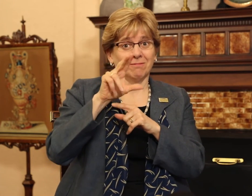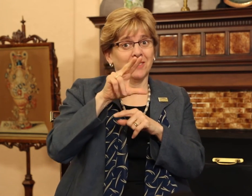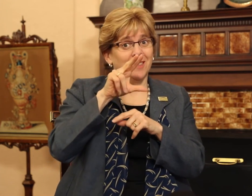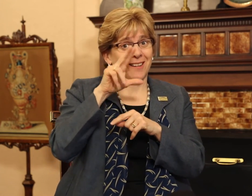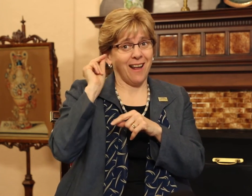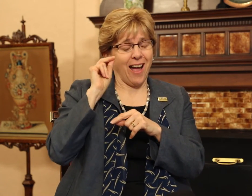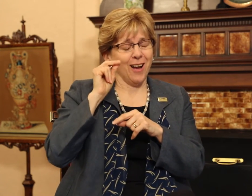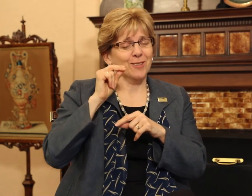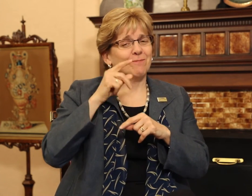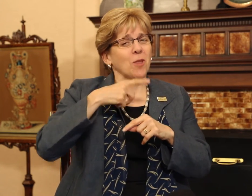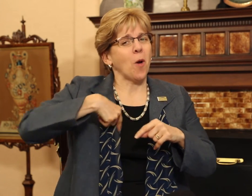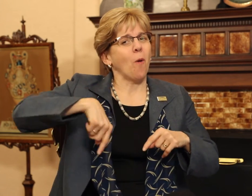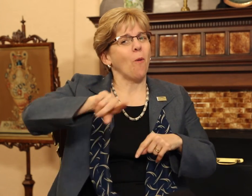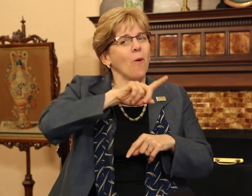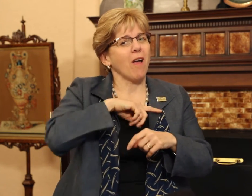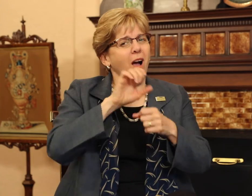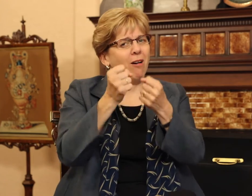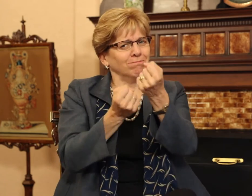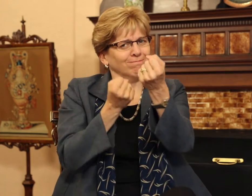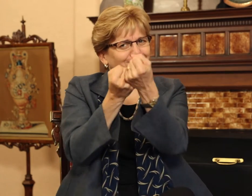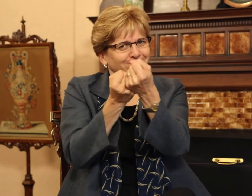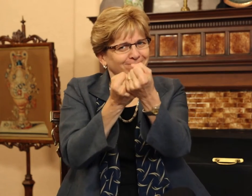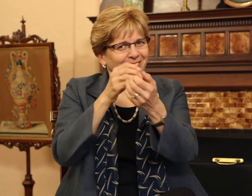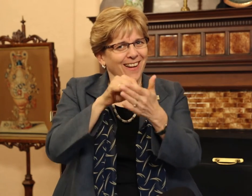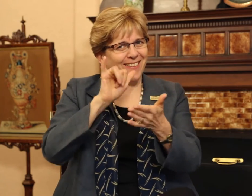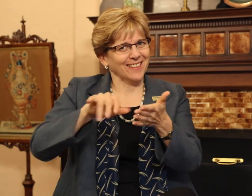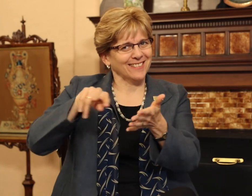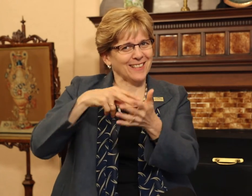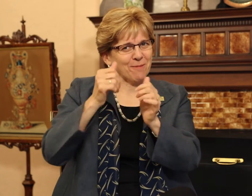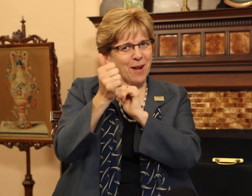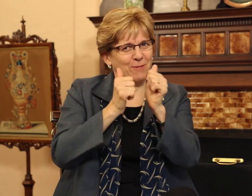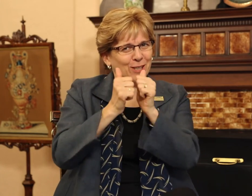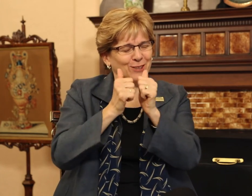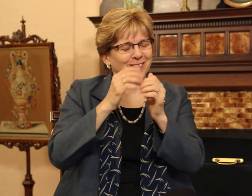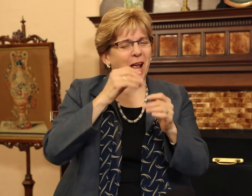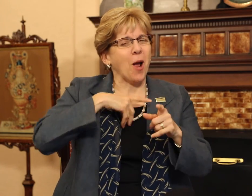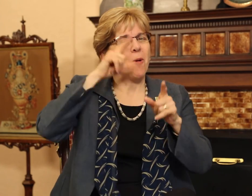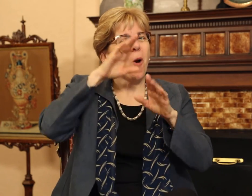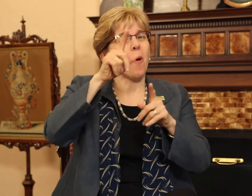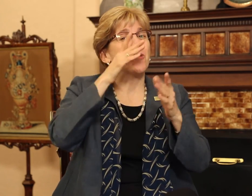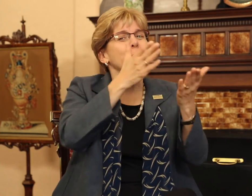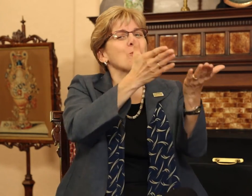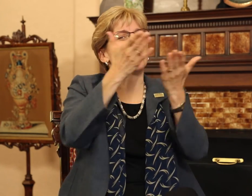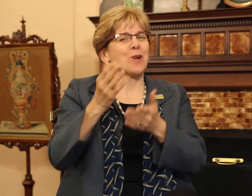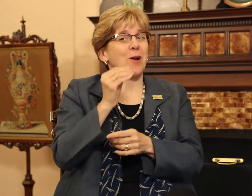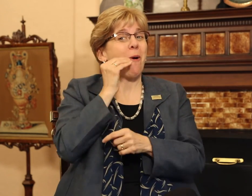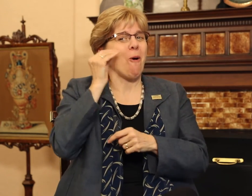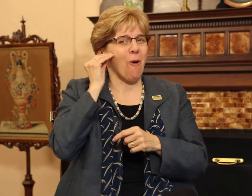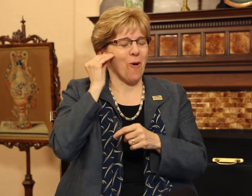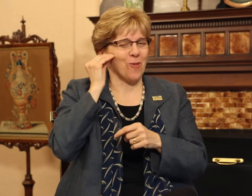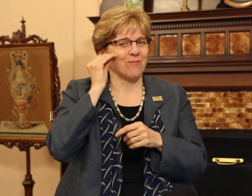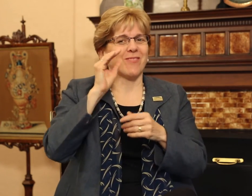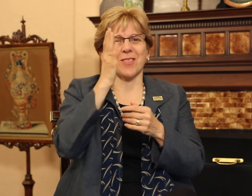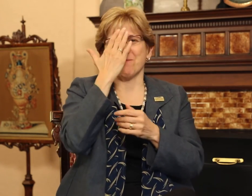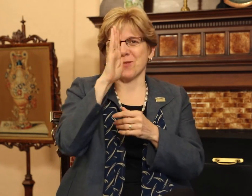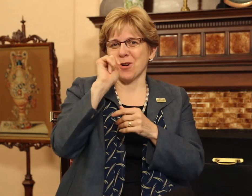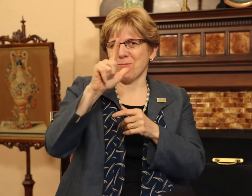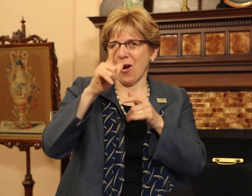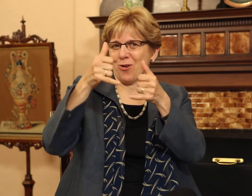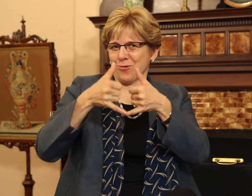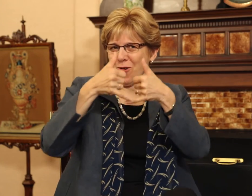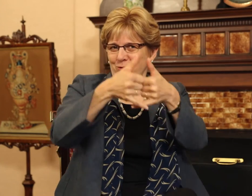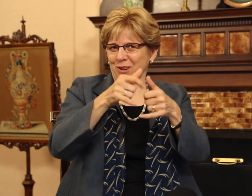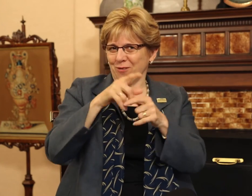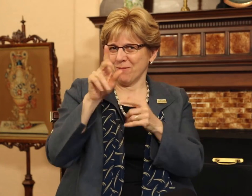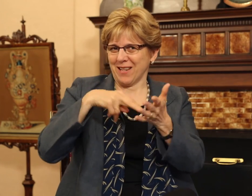Nyle, we are rooting for you in the competition. We hope you will bring home the mirror ball trophy